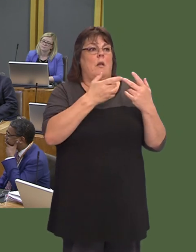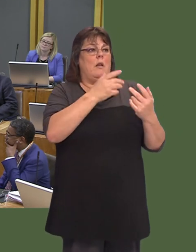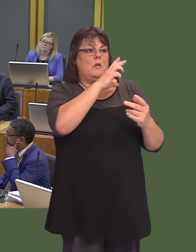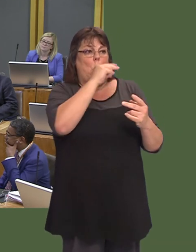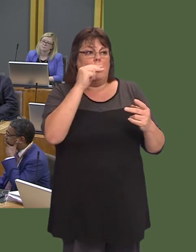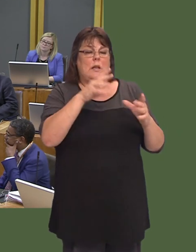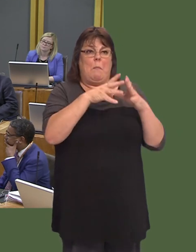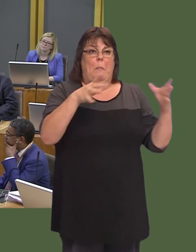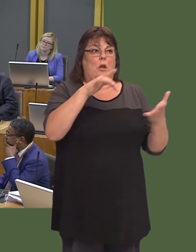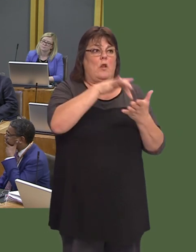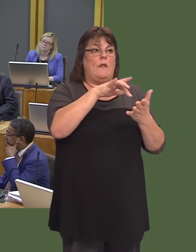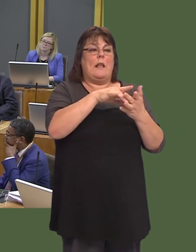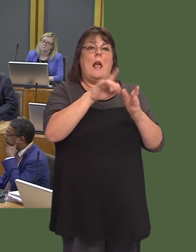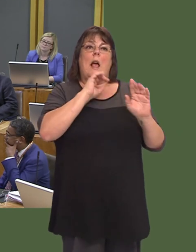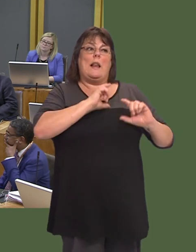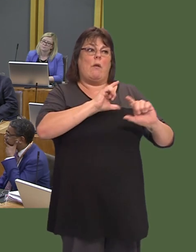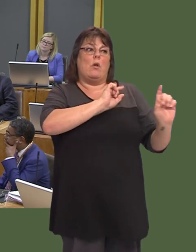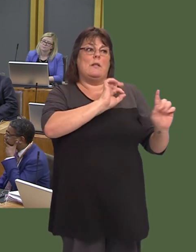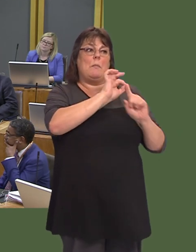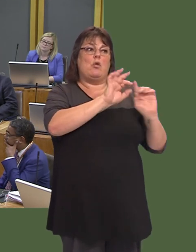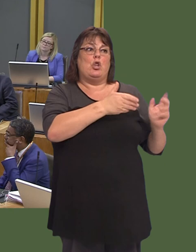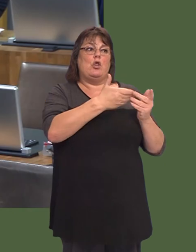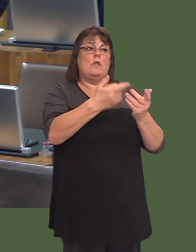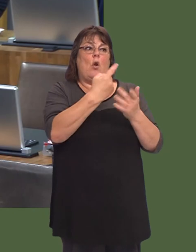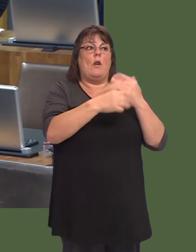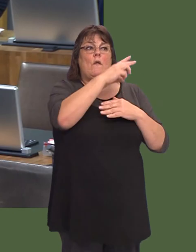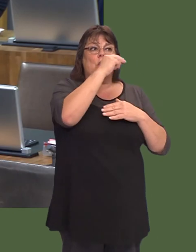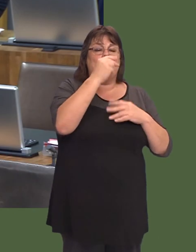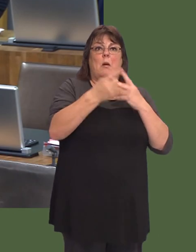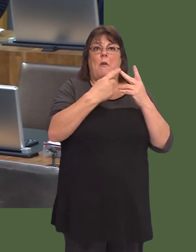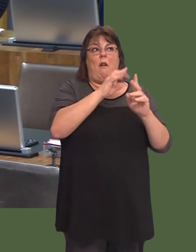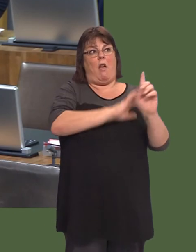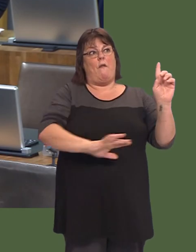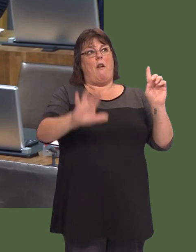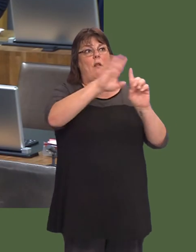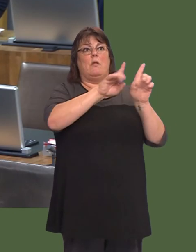city and will continue to provide specialised services, not just for Swansea, but for further west as well.